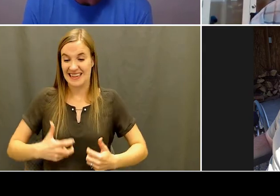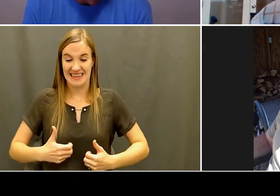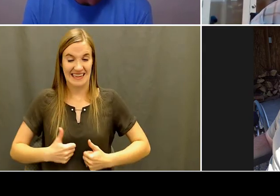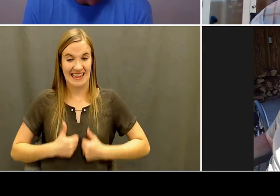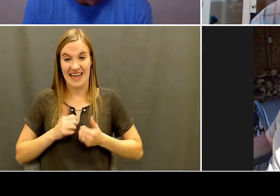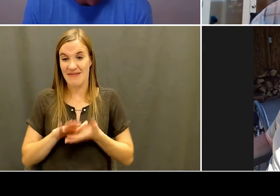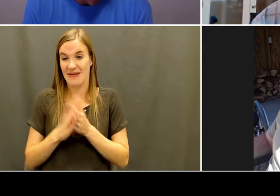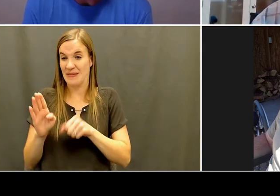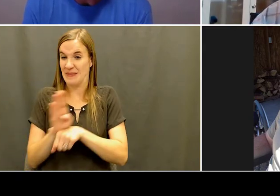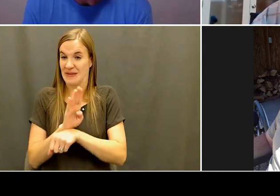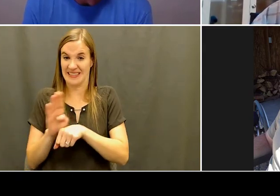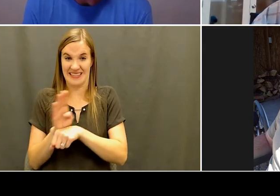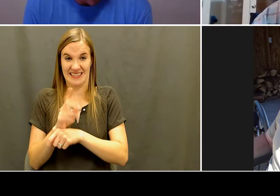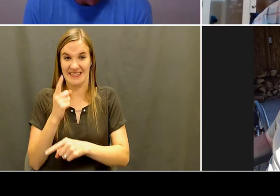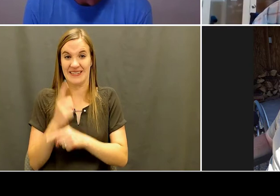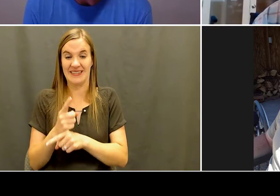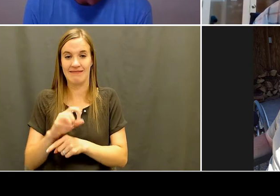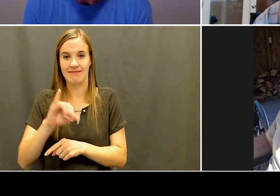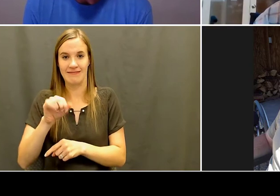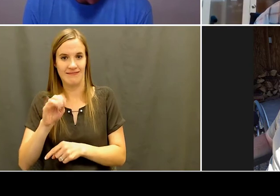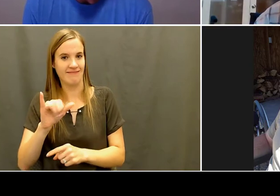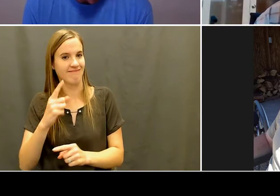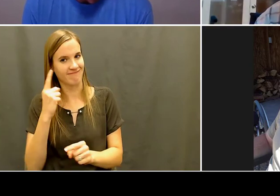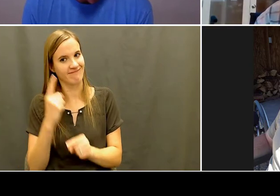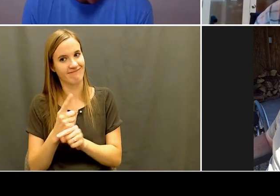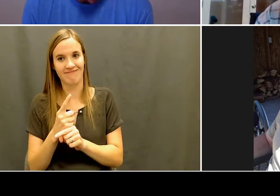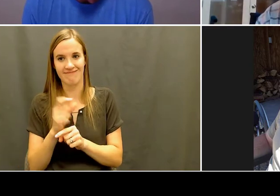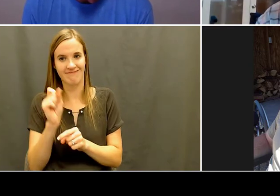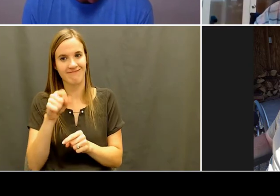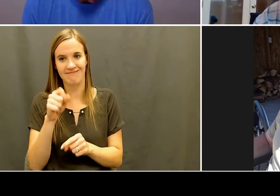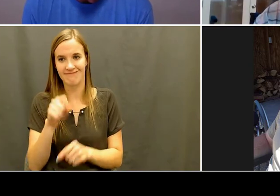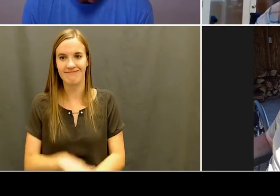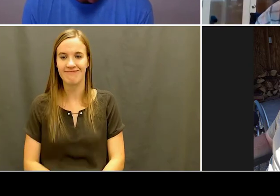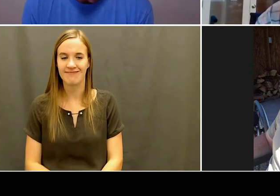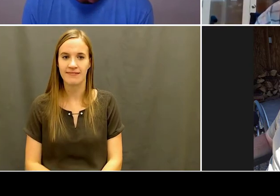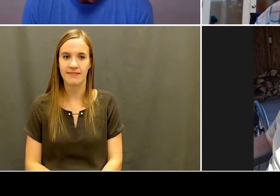Jeremy: Well, all right, Jake, and Kelly, that's, I think